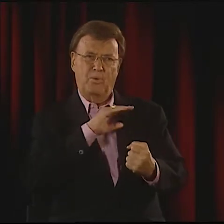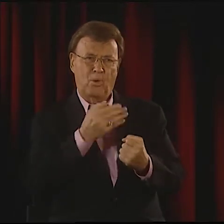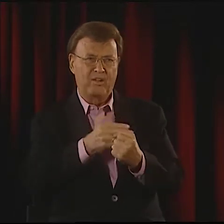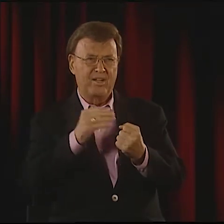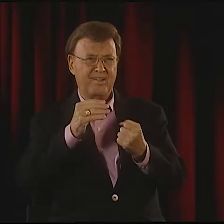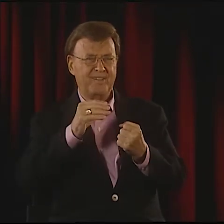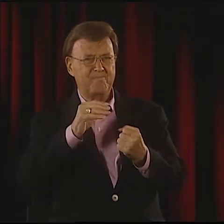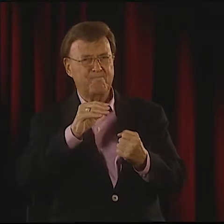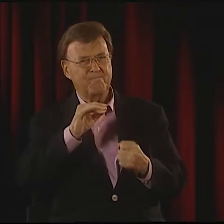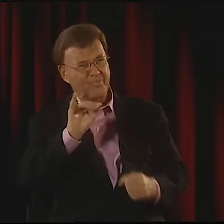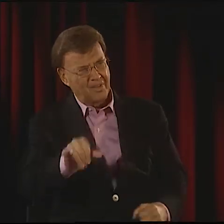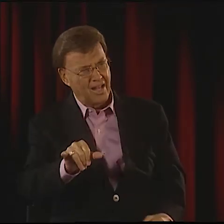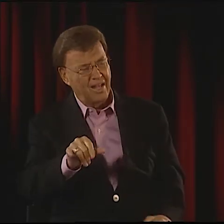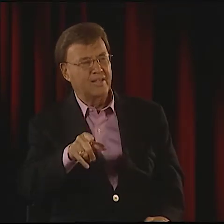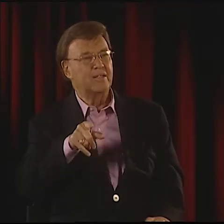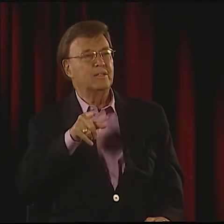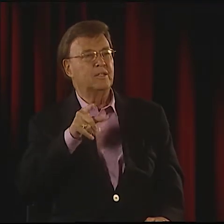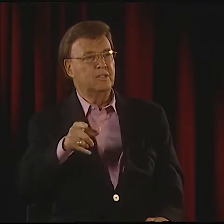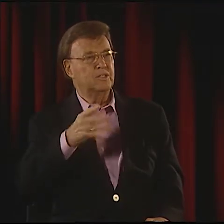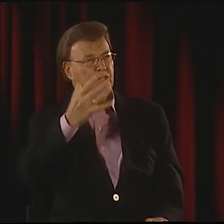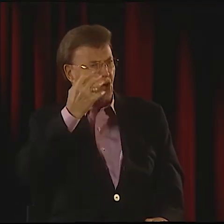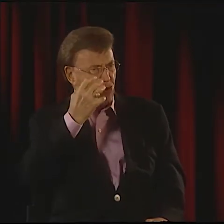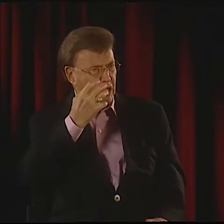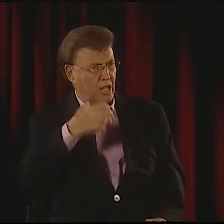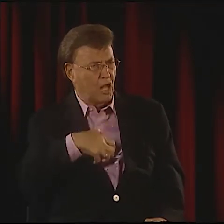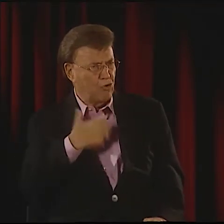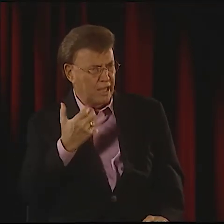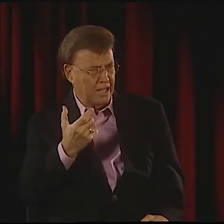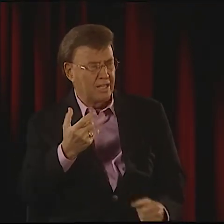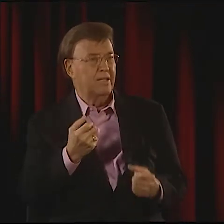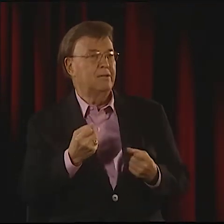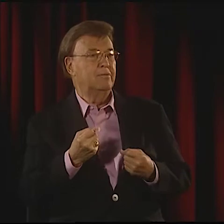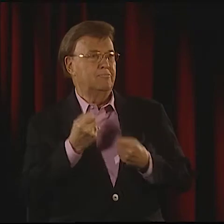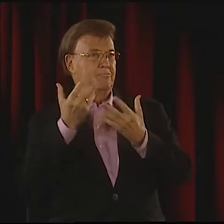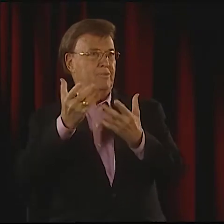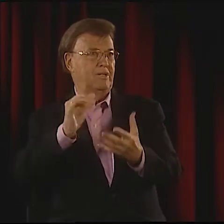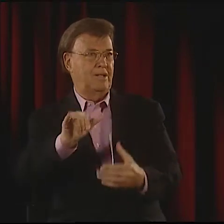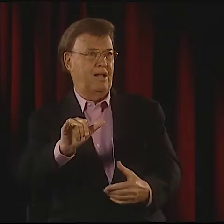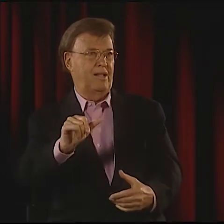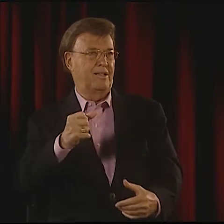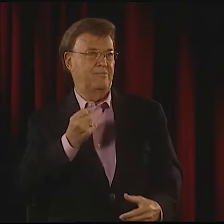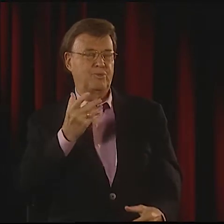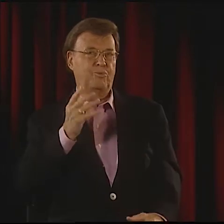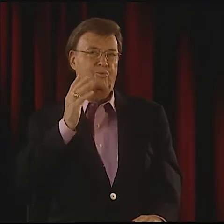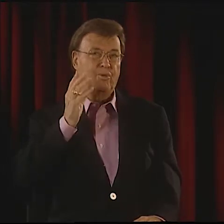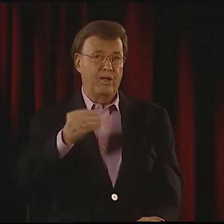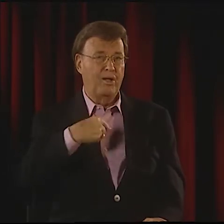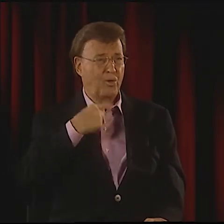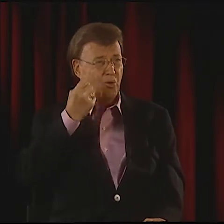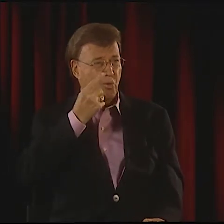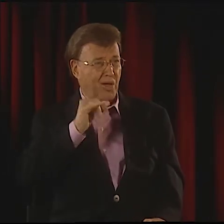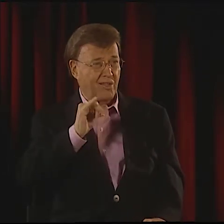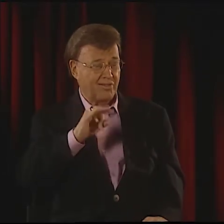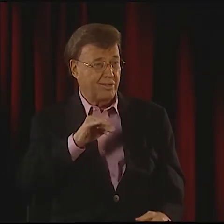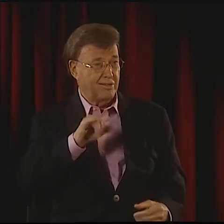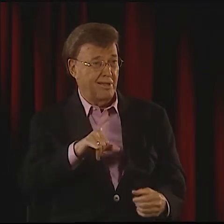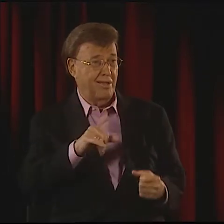OF THOSE WHO ARE TRYING TO SHOW THAT ASL IS EQUAL AND BEAUTIFUL. IT'S VERY POWERFUL AND ANGRY.